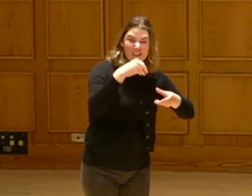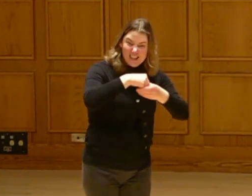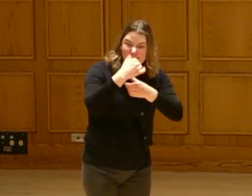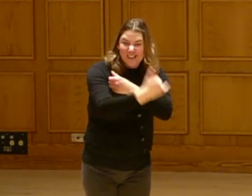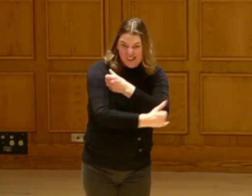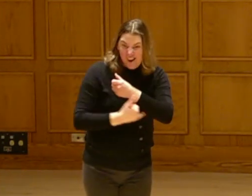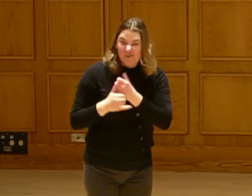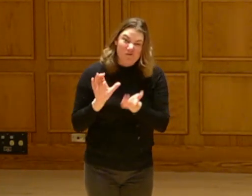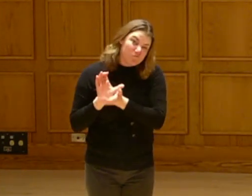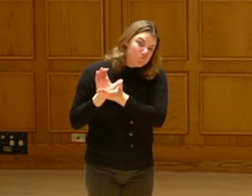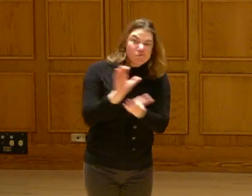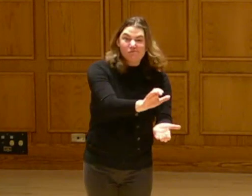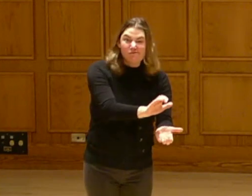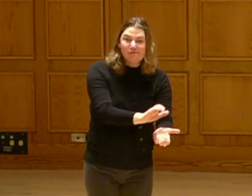We were the highest awarded submission in the country.